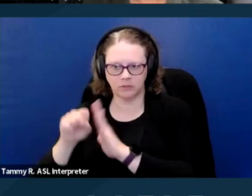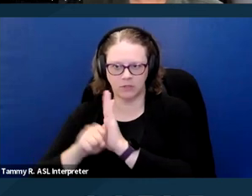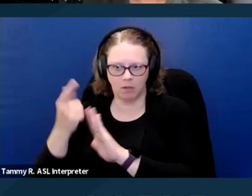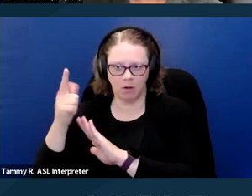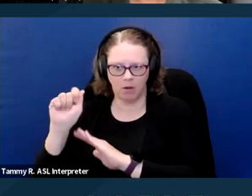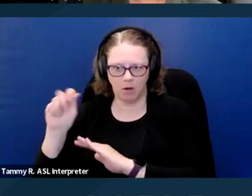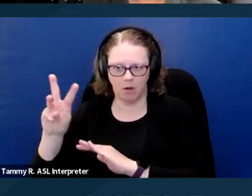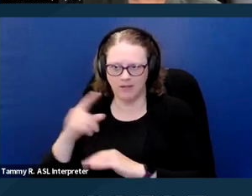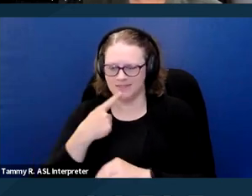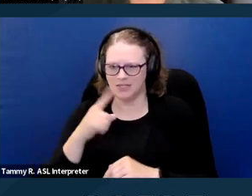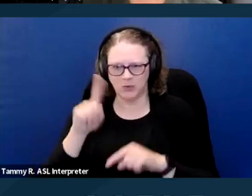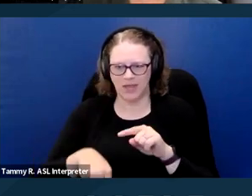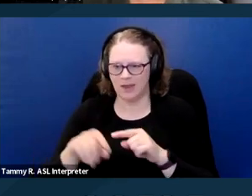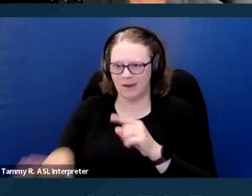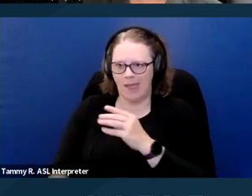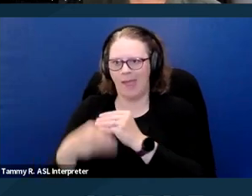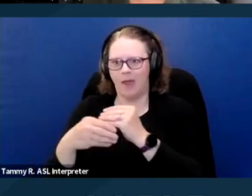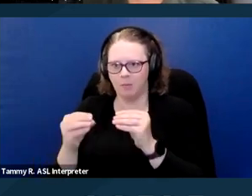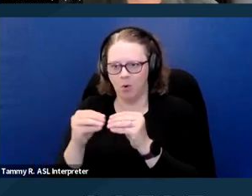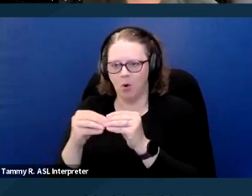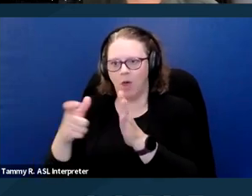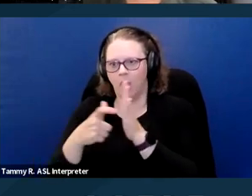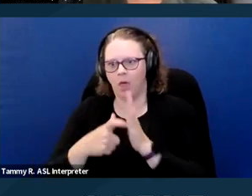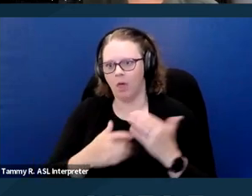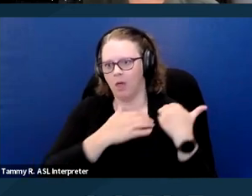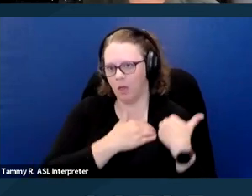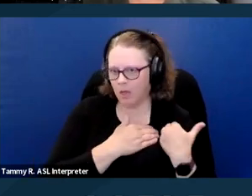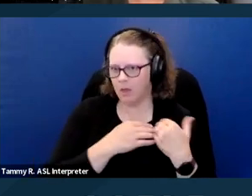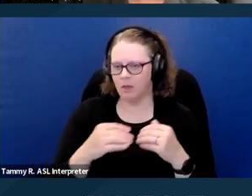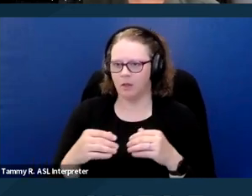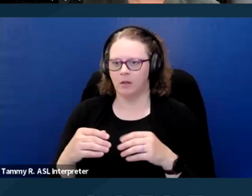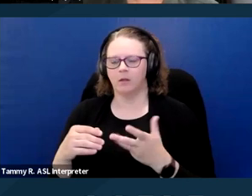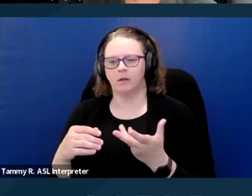that you can't put these extra burdens. Again, these extra terms, these extra conditions